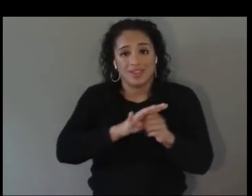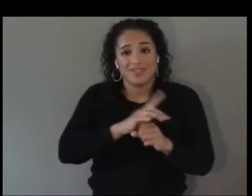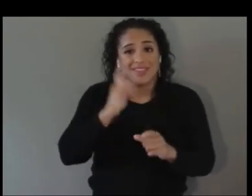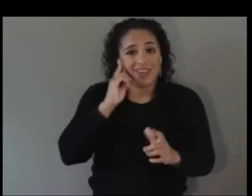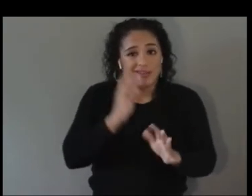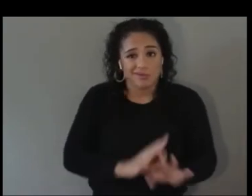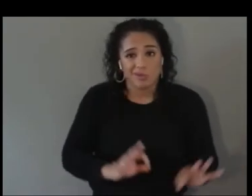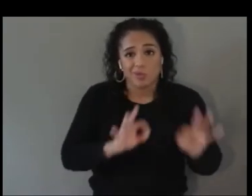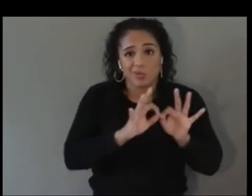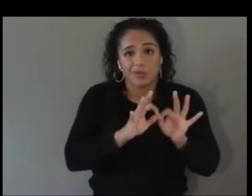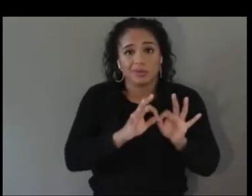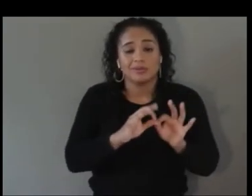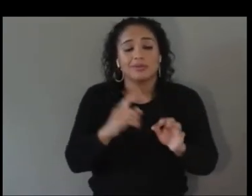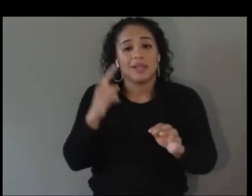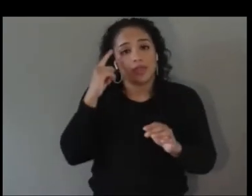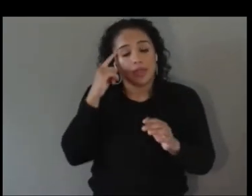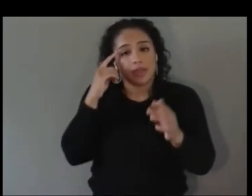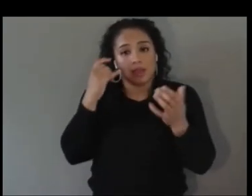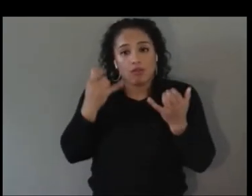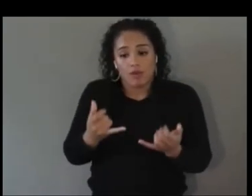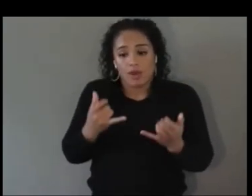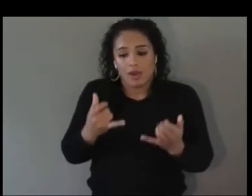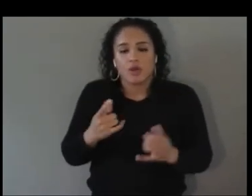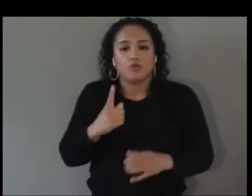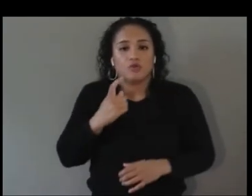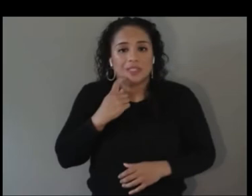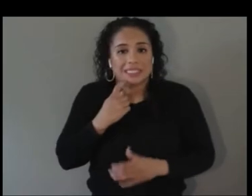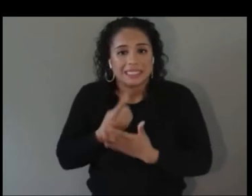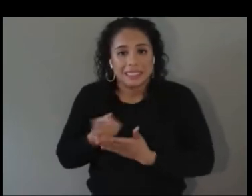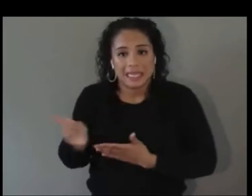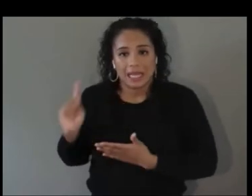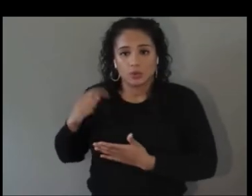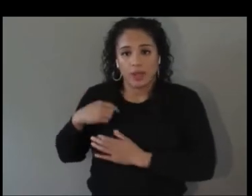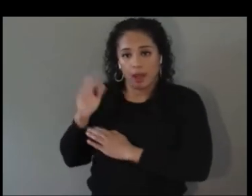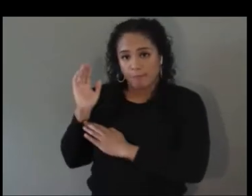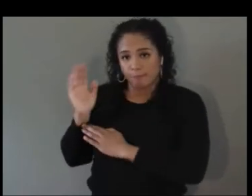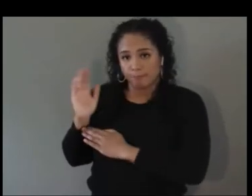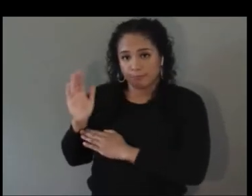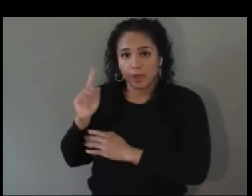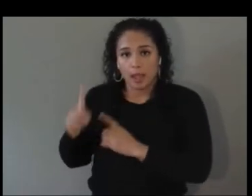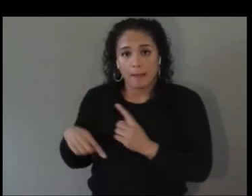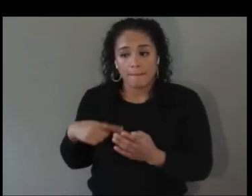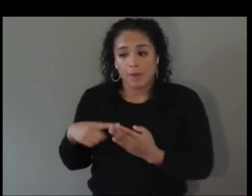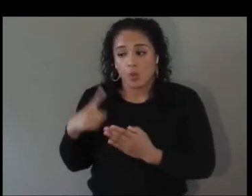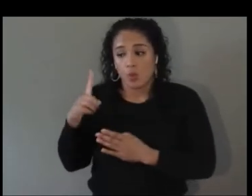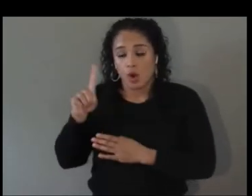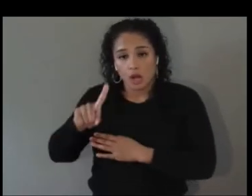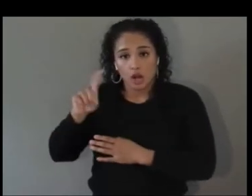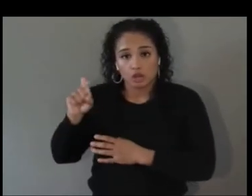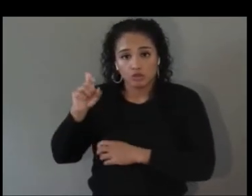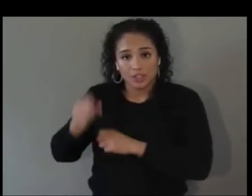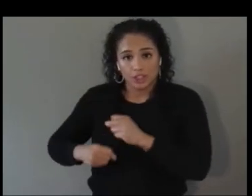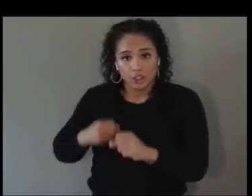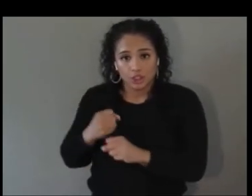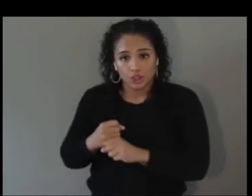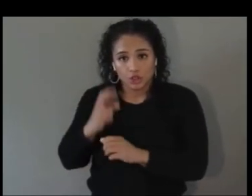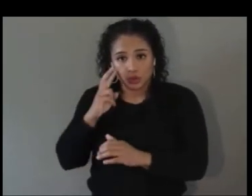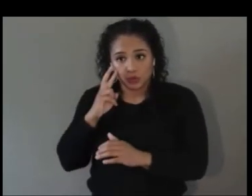point, I did a keynote last week on 100 year view, 50 years kind of looking backwards and 50 years looking forwards,